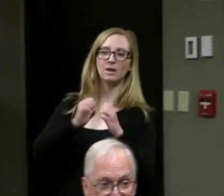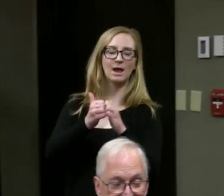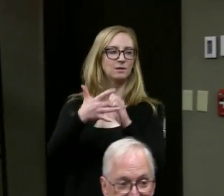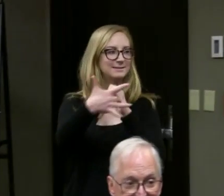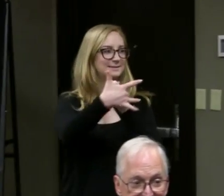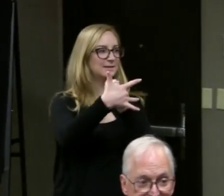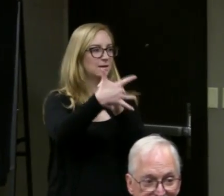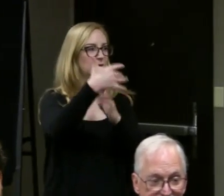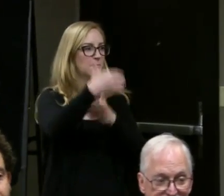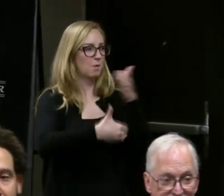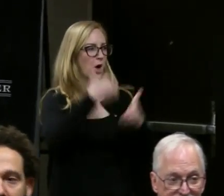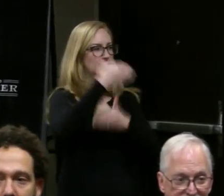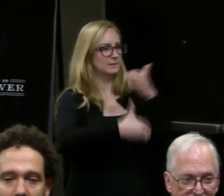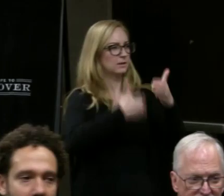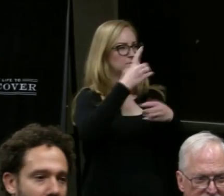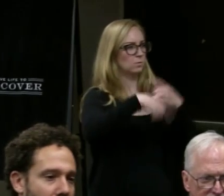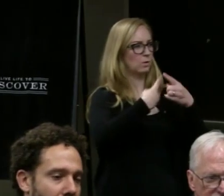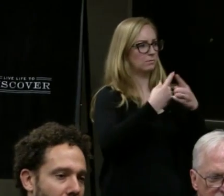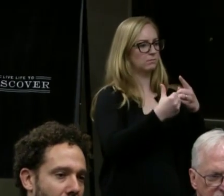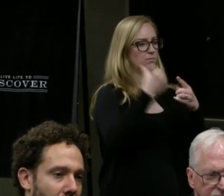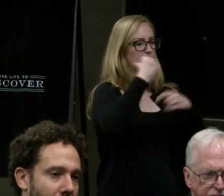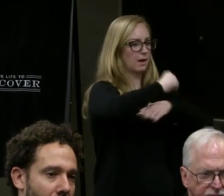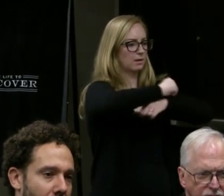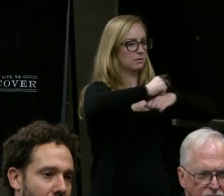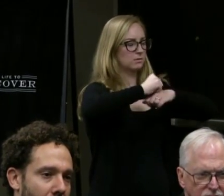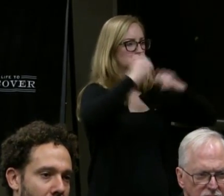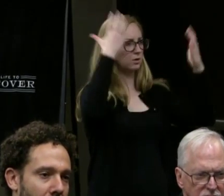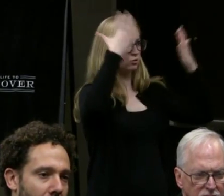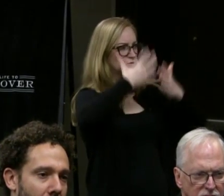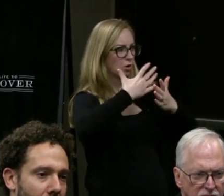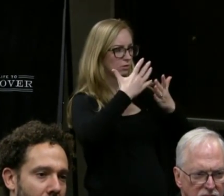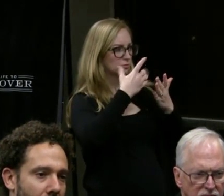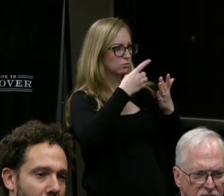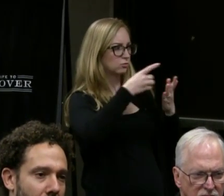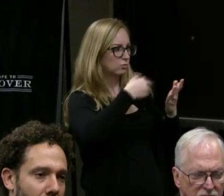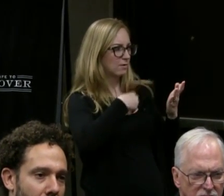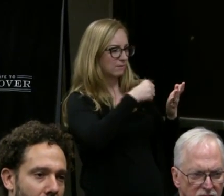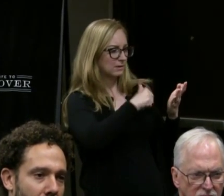when it's dark backstage, anecdotes to share? Because I feel like that's something